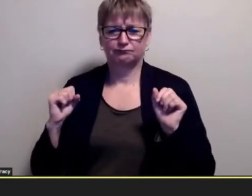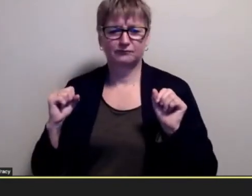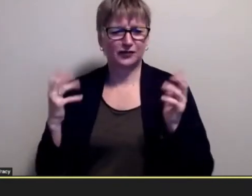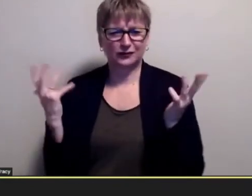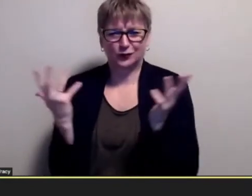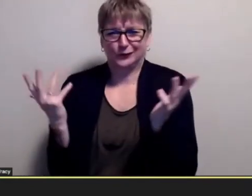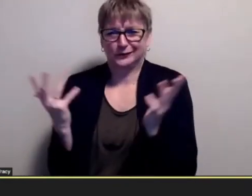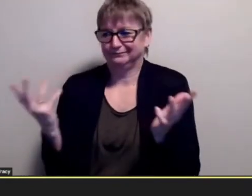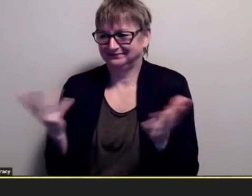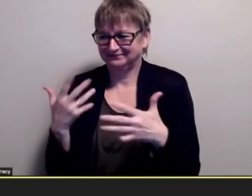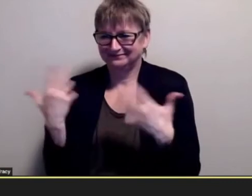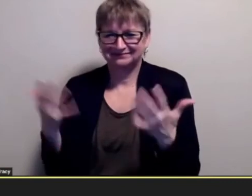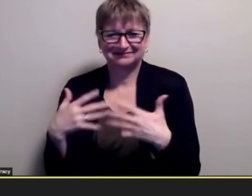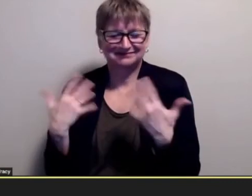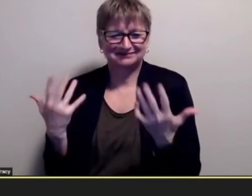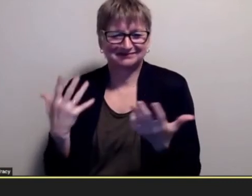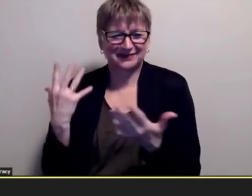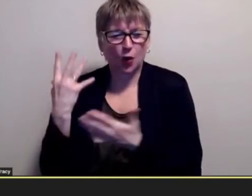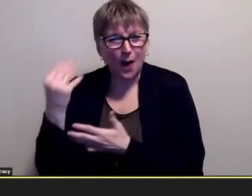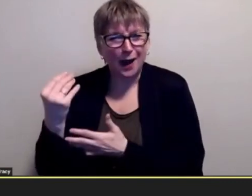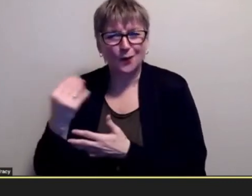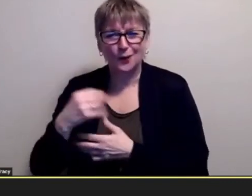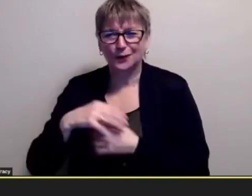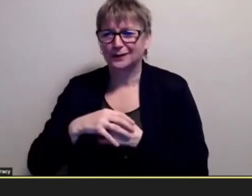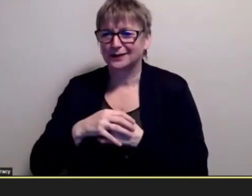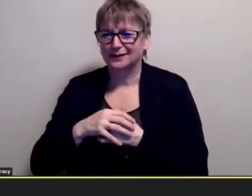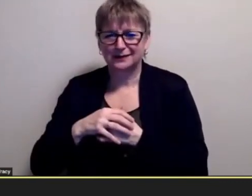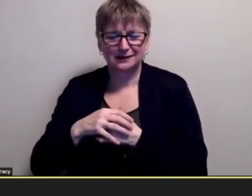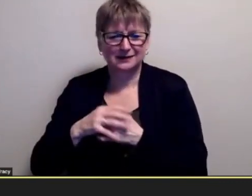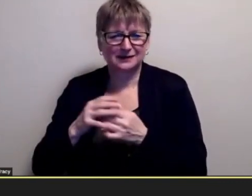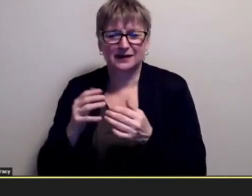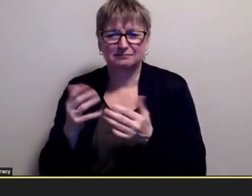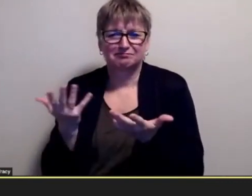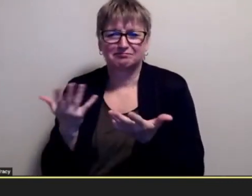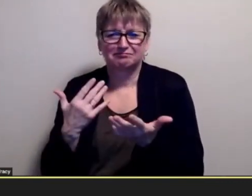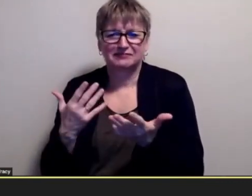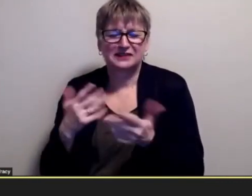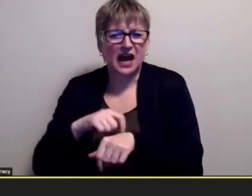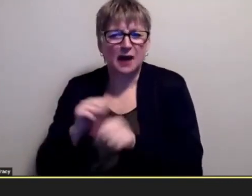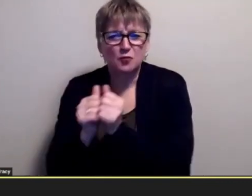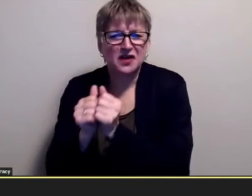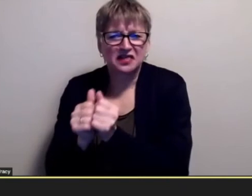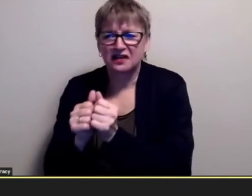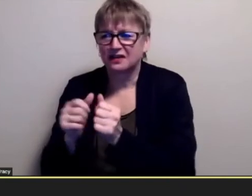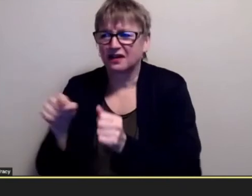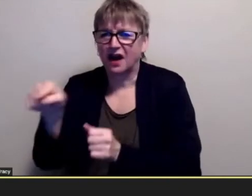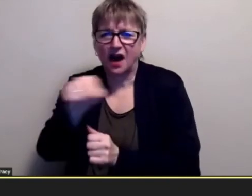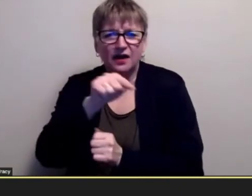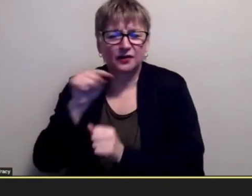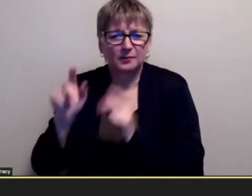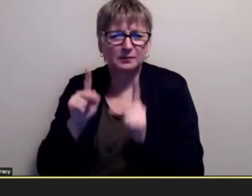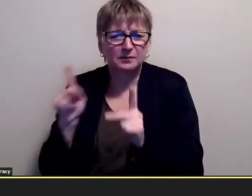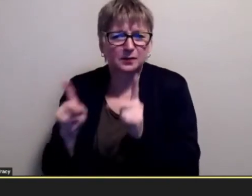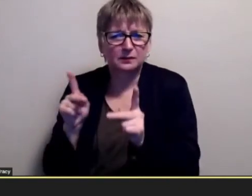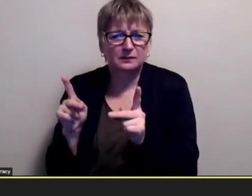uh you know go out and you know let's spend time with other you know uh with other people in in